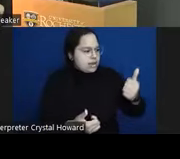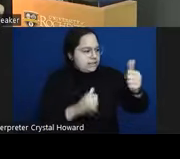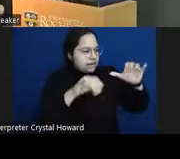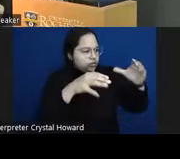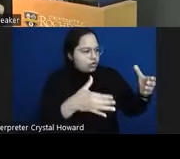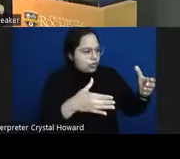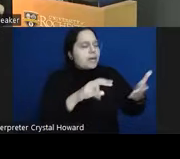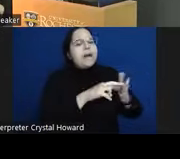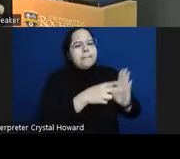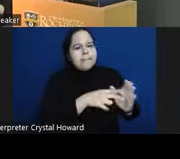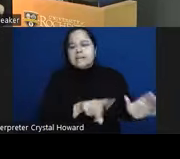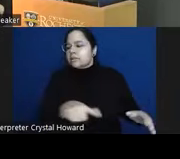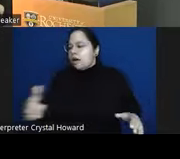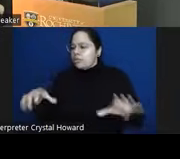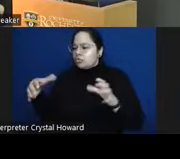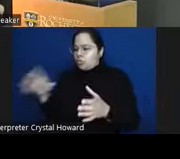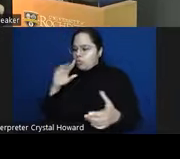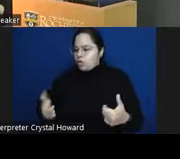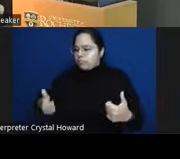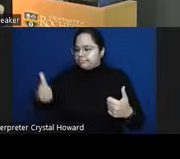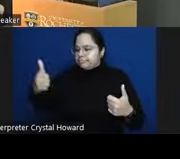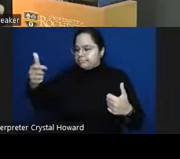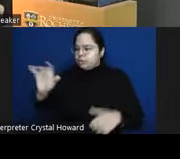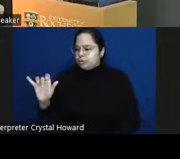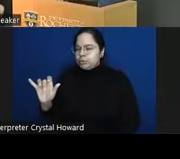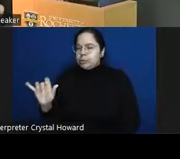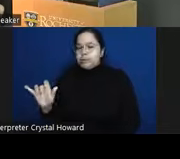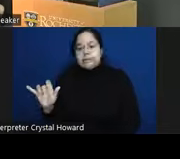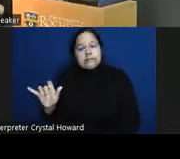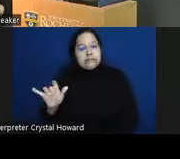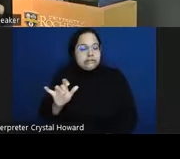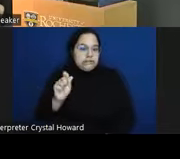your predictive disparity but it comes at the consequence of many thousands of people losing